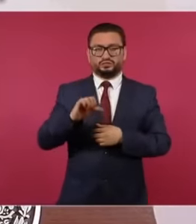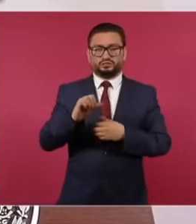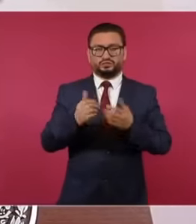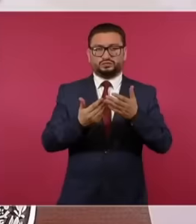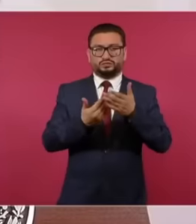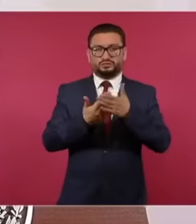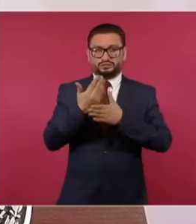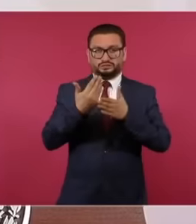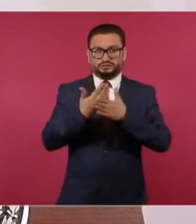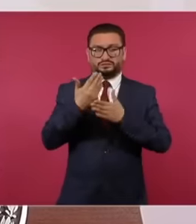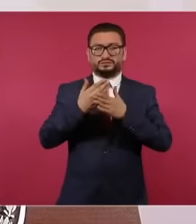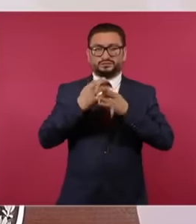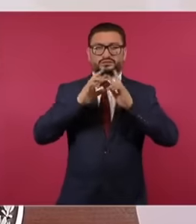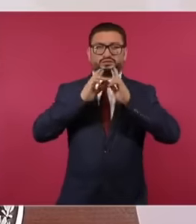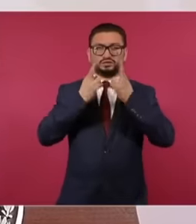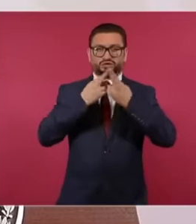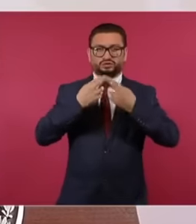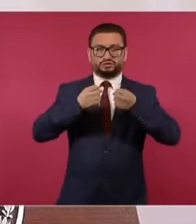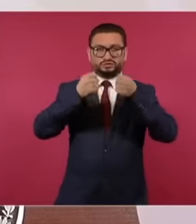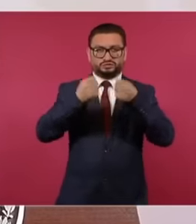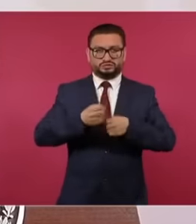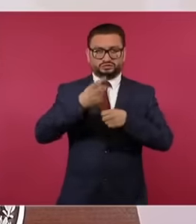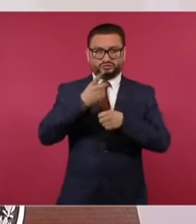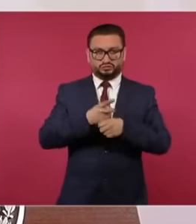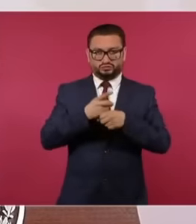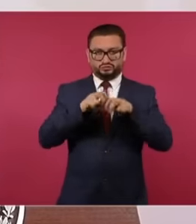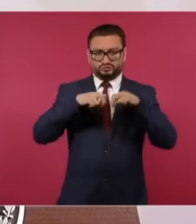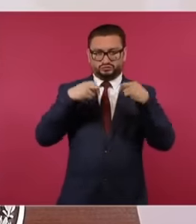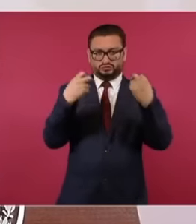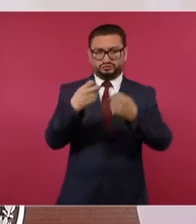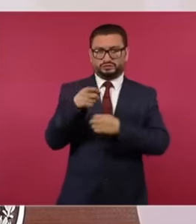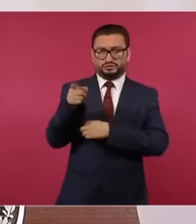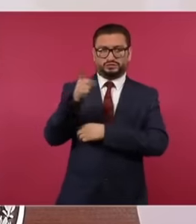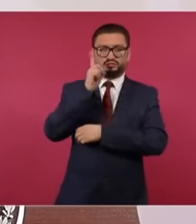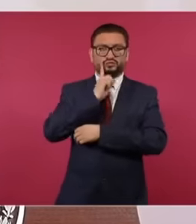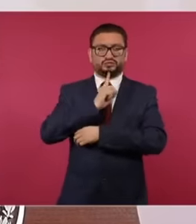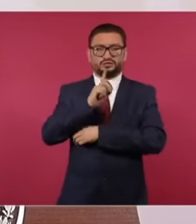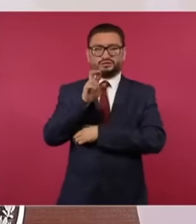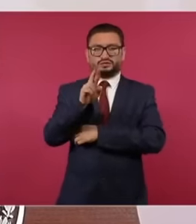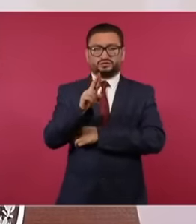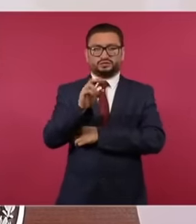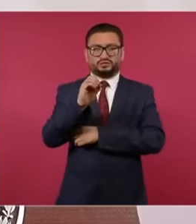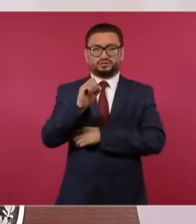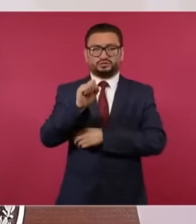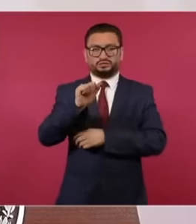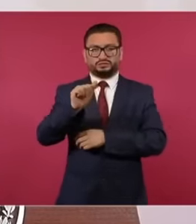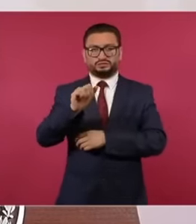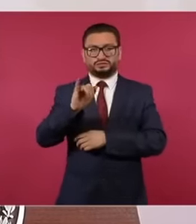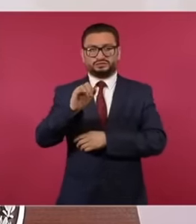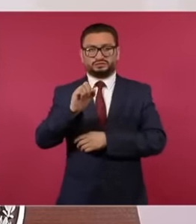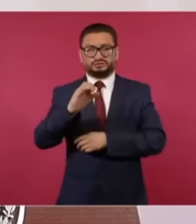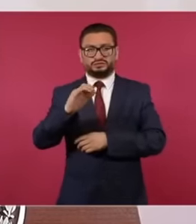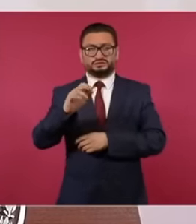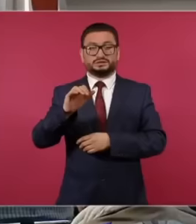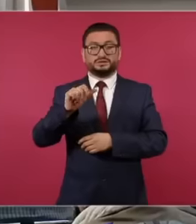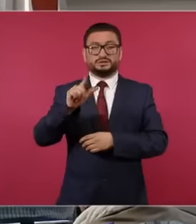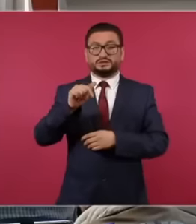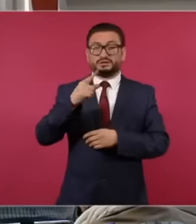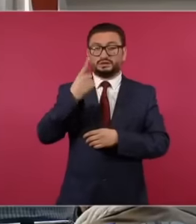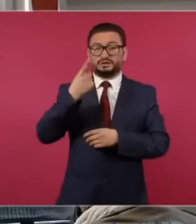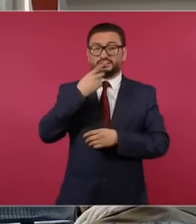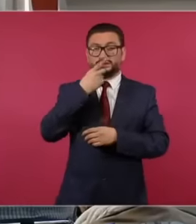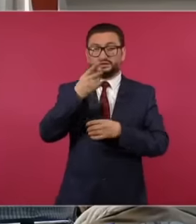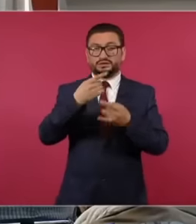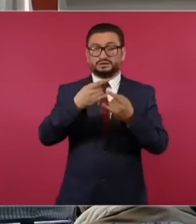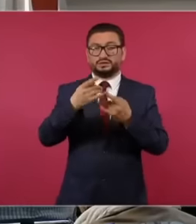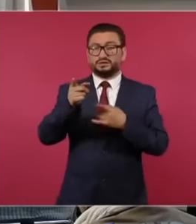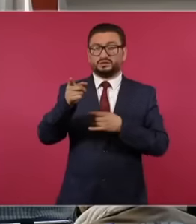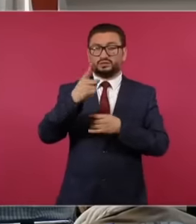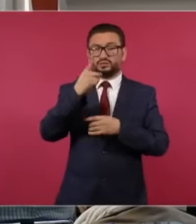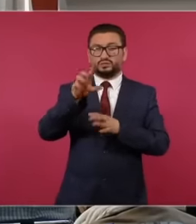Rosa Yela spoke about an arrest, I don't know if in Juárez or in